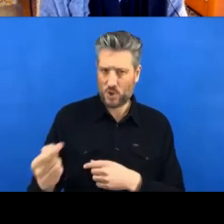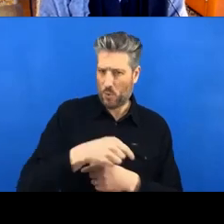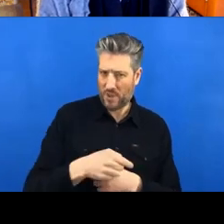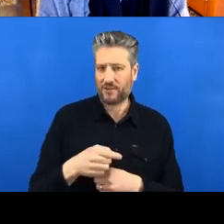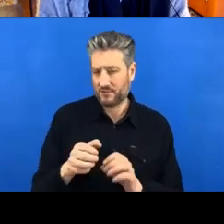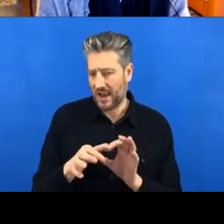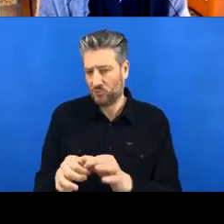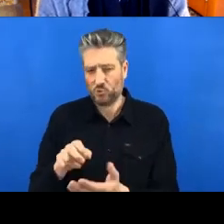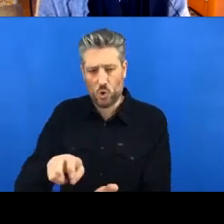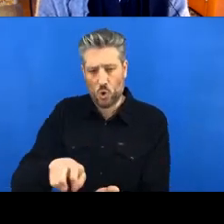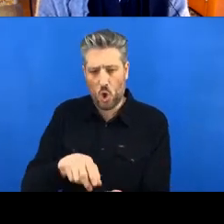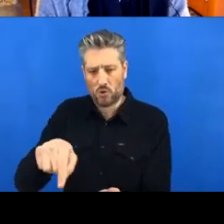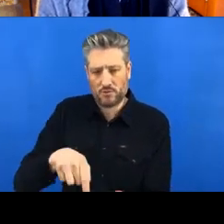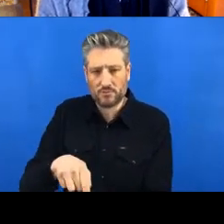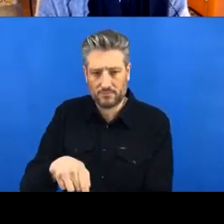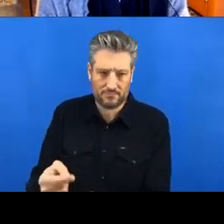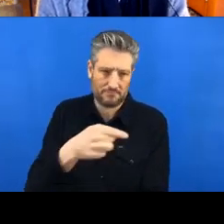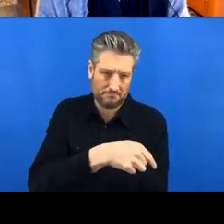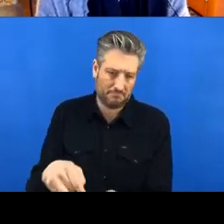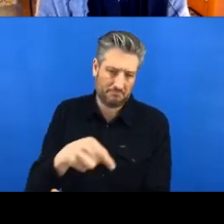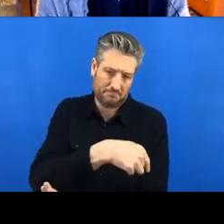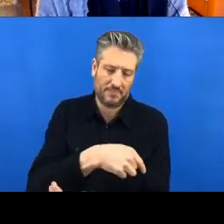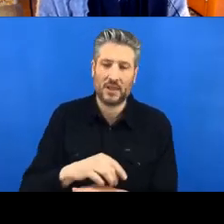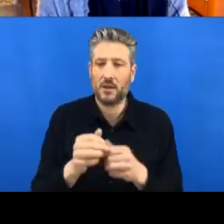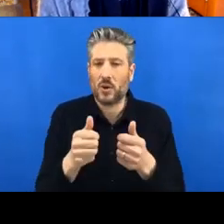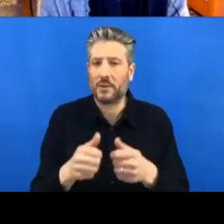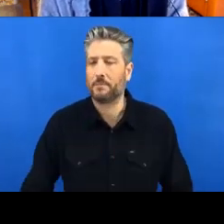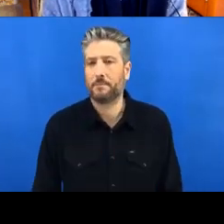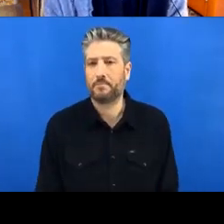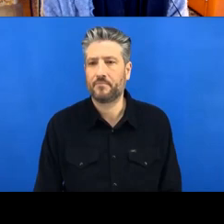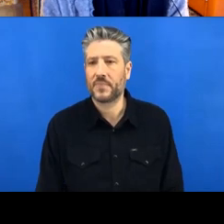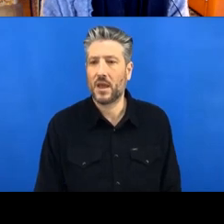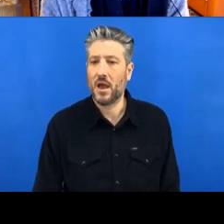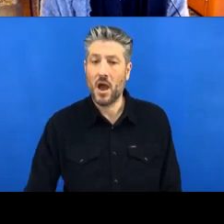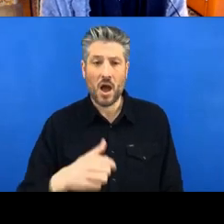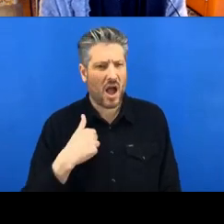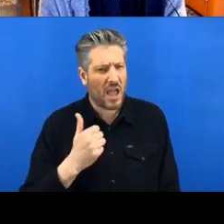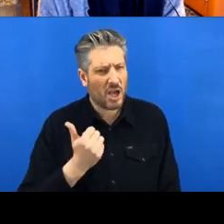Okay so, yeah. I assume people are fairly familiar with these kind of cloud services,